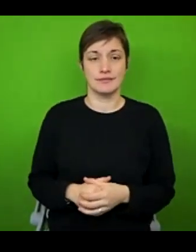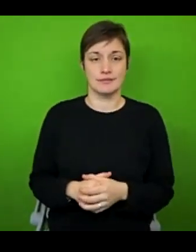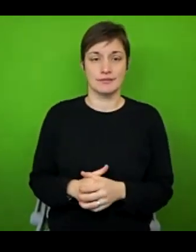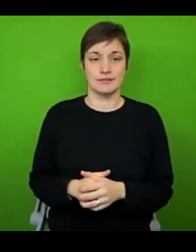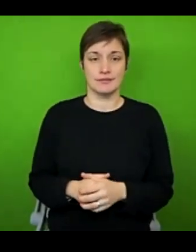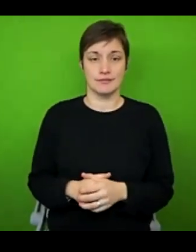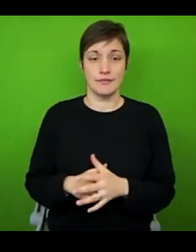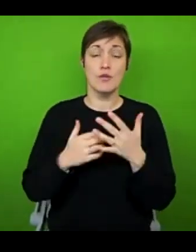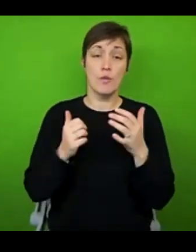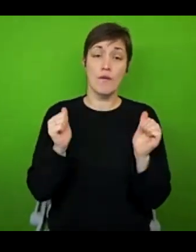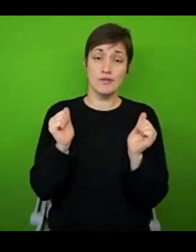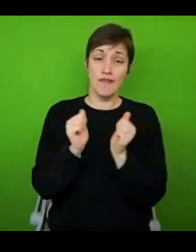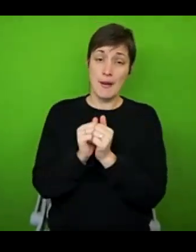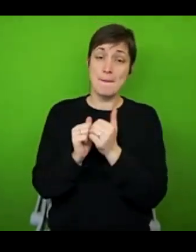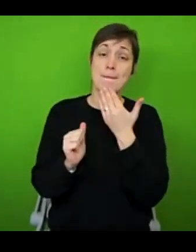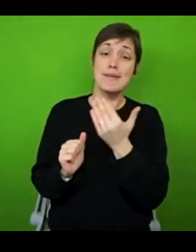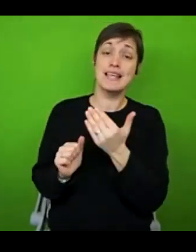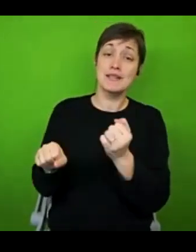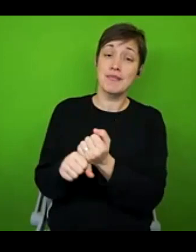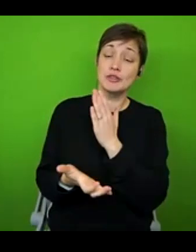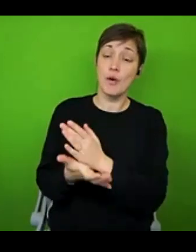if you could mute yourselves. Thank you very much.